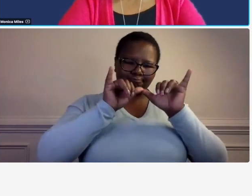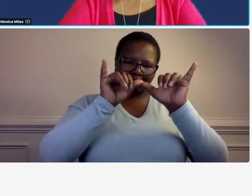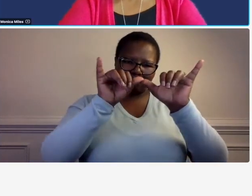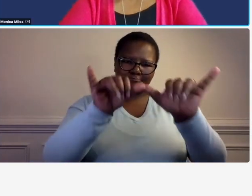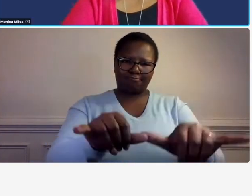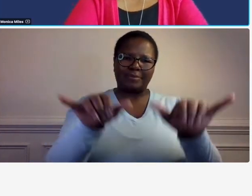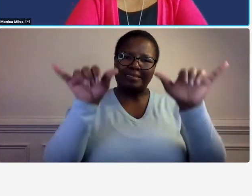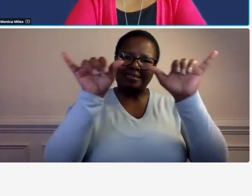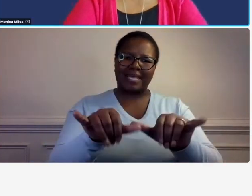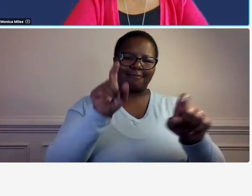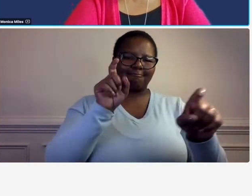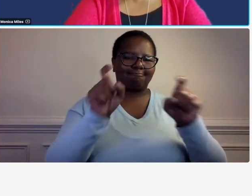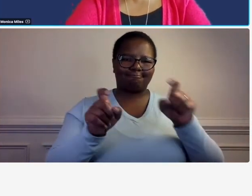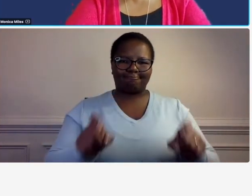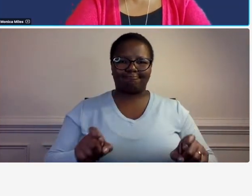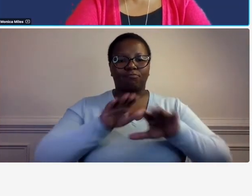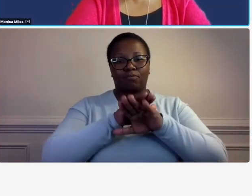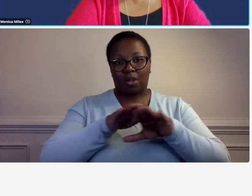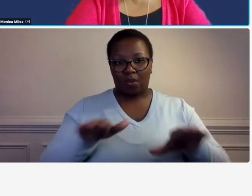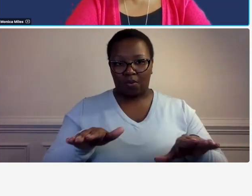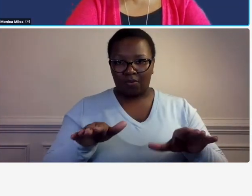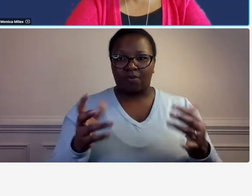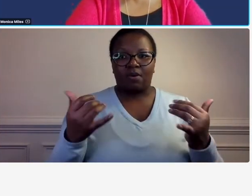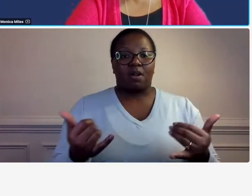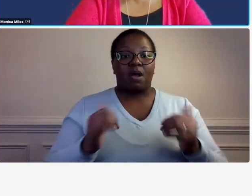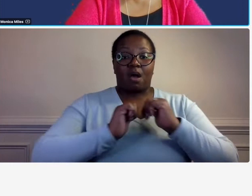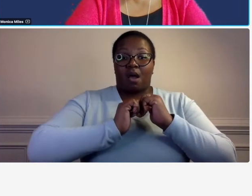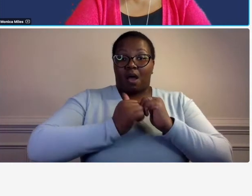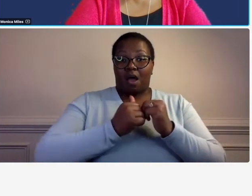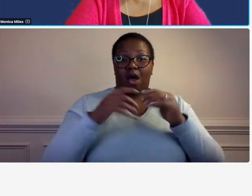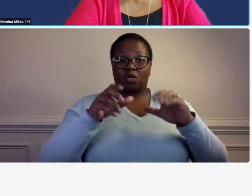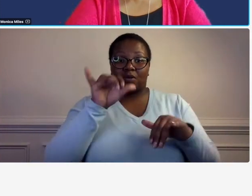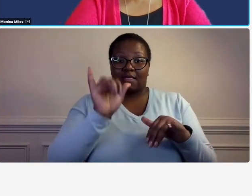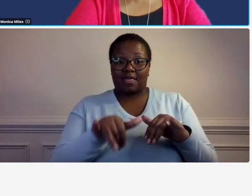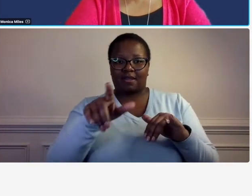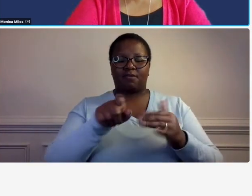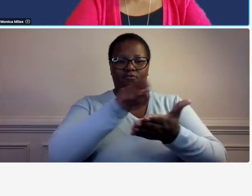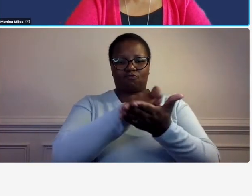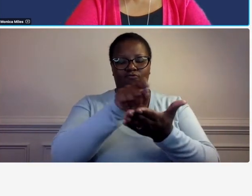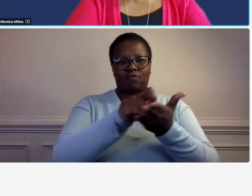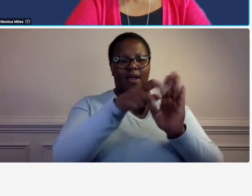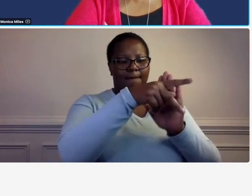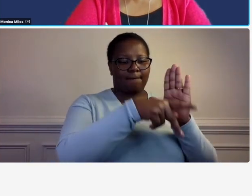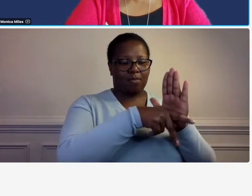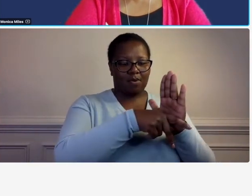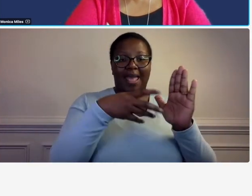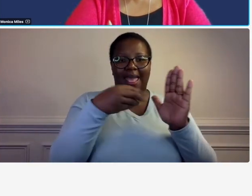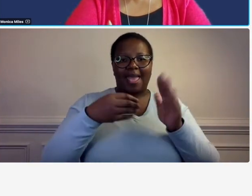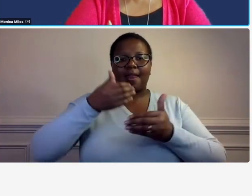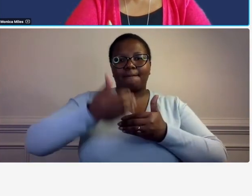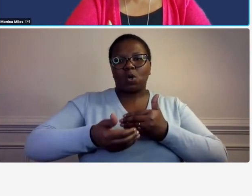to maintain consistency is by having written policies and procedures and um this fit element